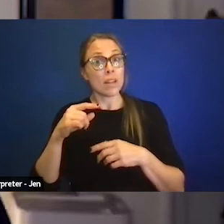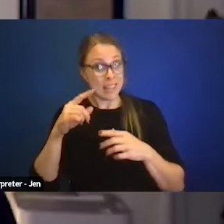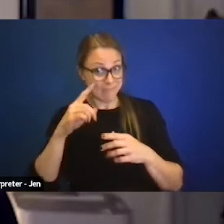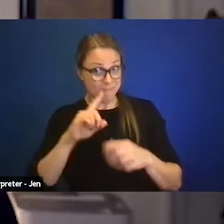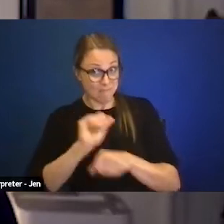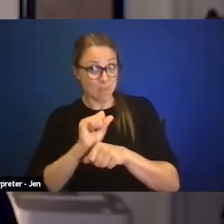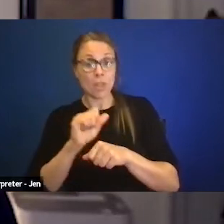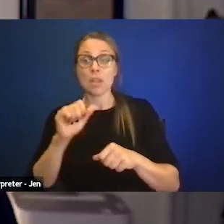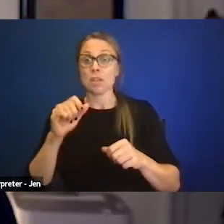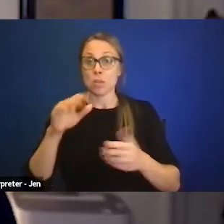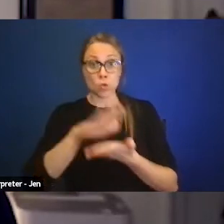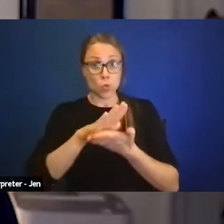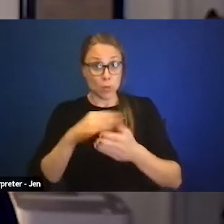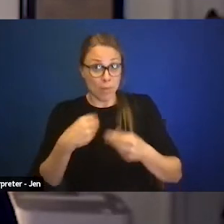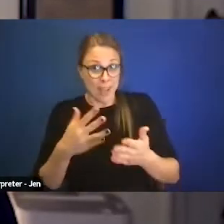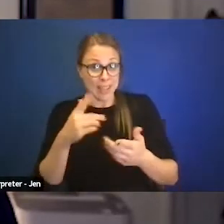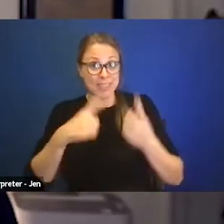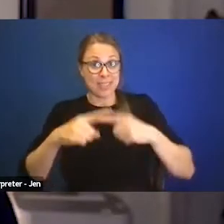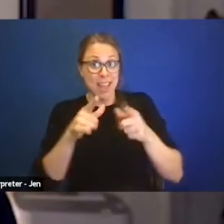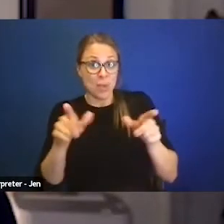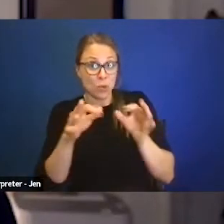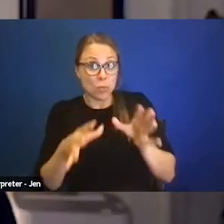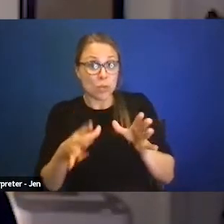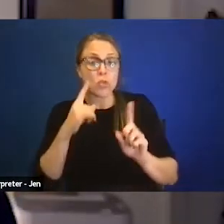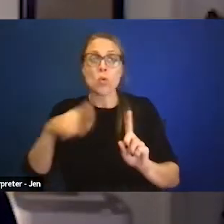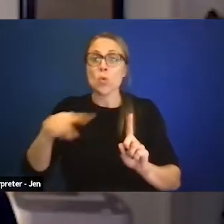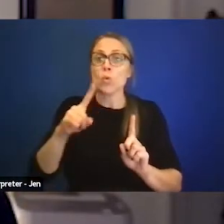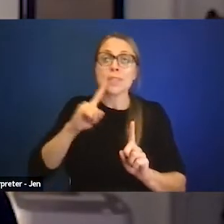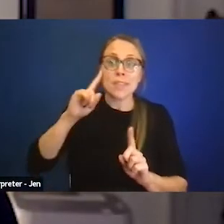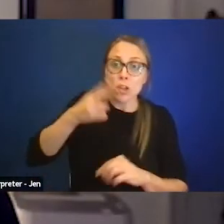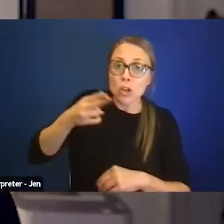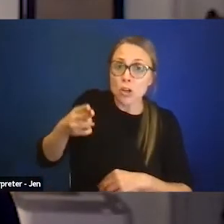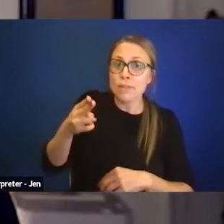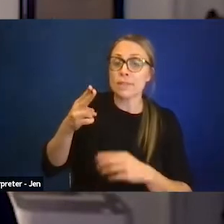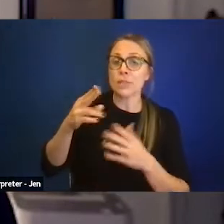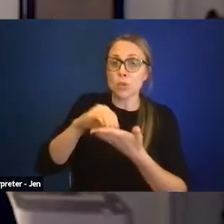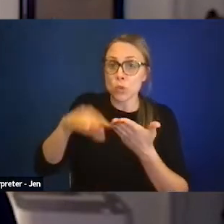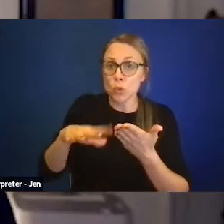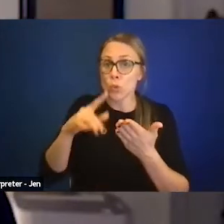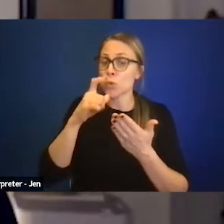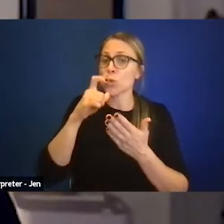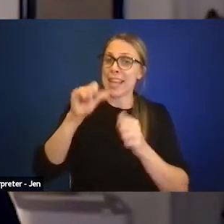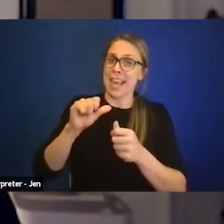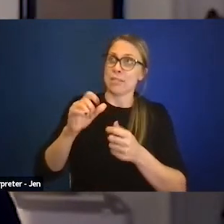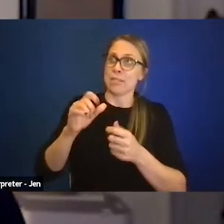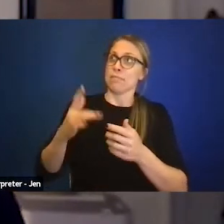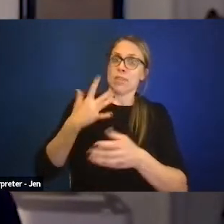so that students who are deaf or hard-of-hearing and use sign language can be engaged?